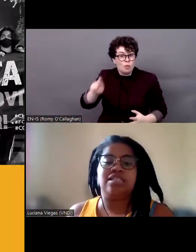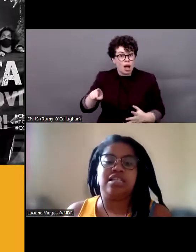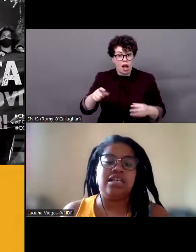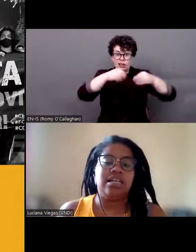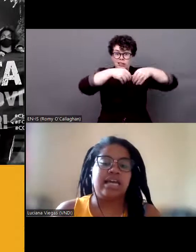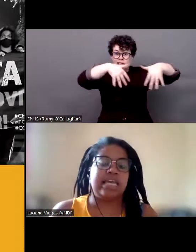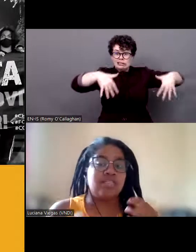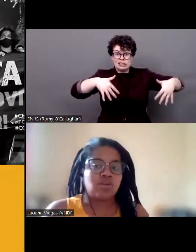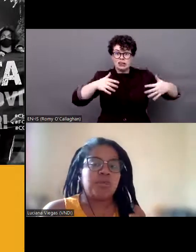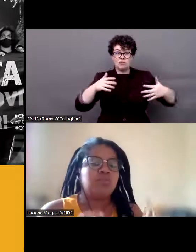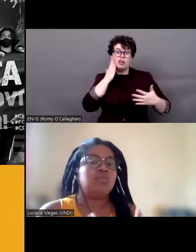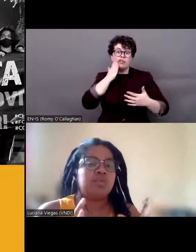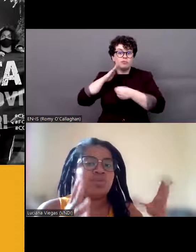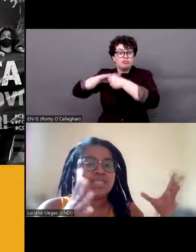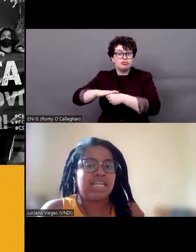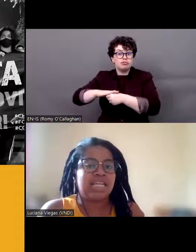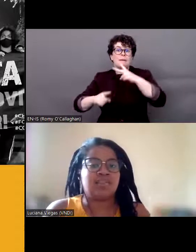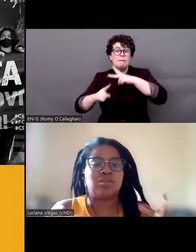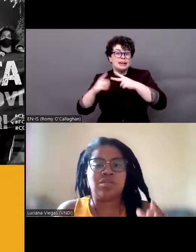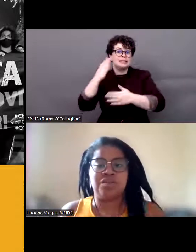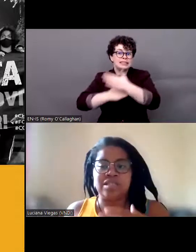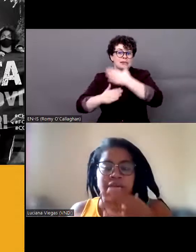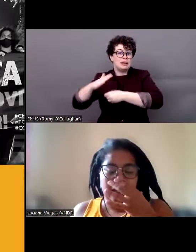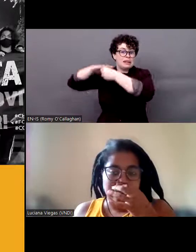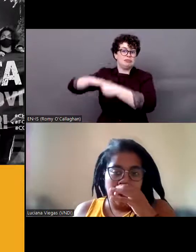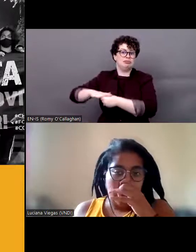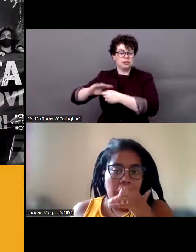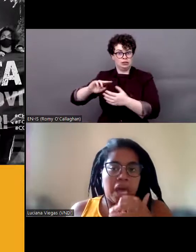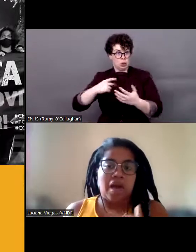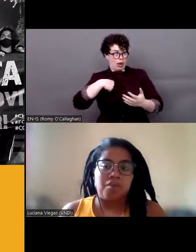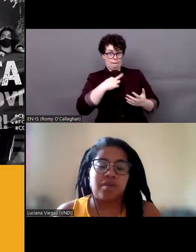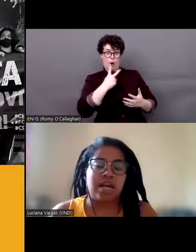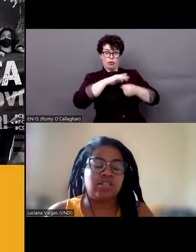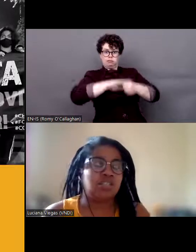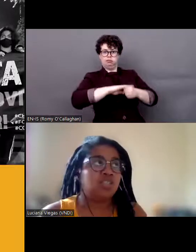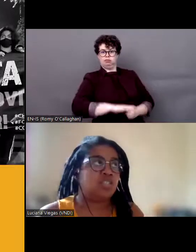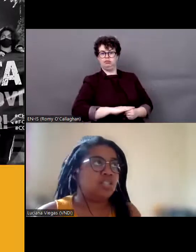ableist. It is formed by black